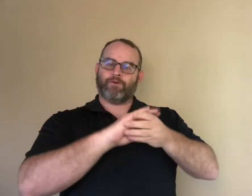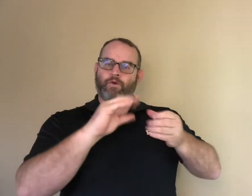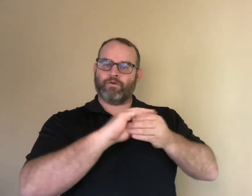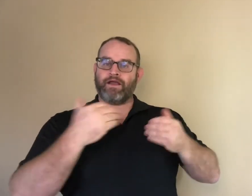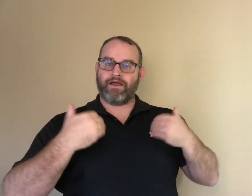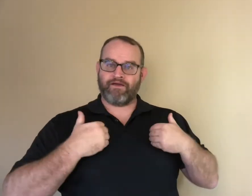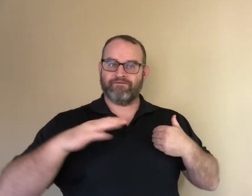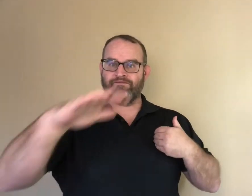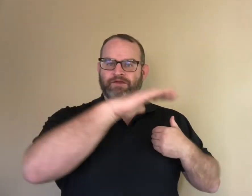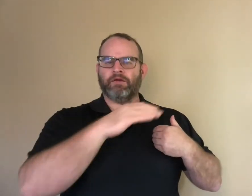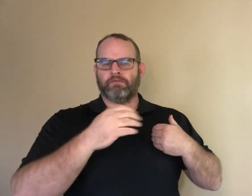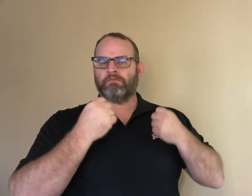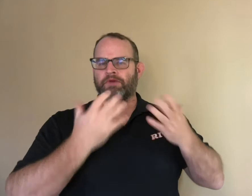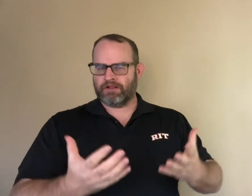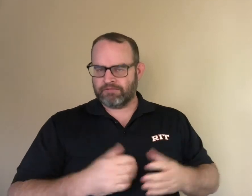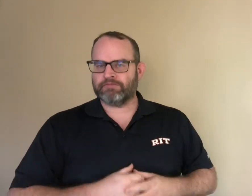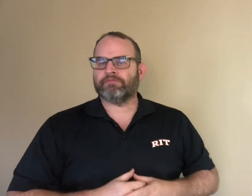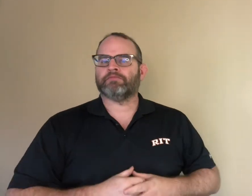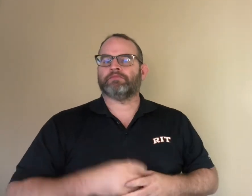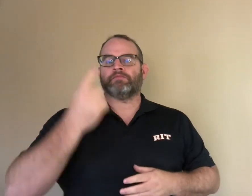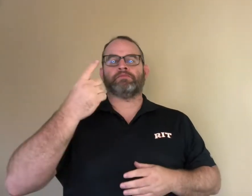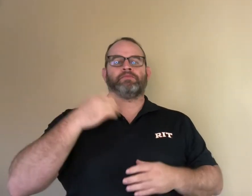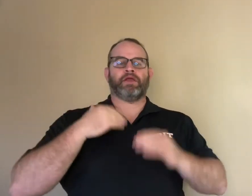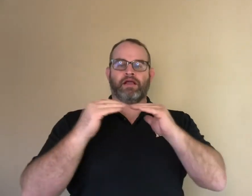It is true that we have many books that include deaf characters.